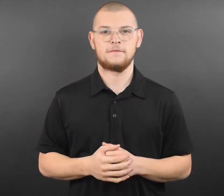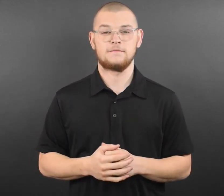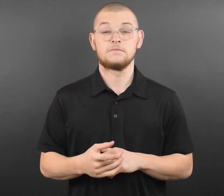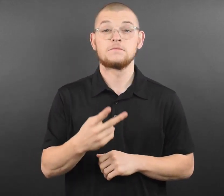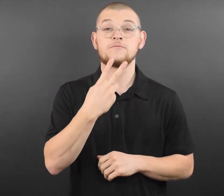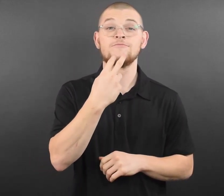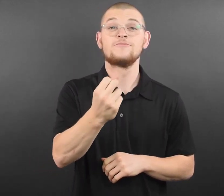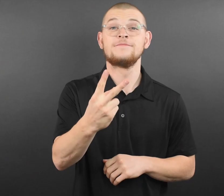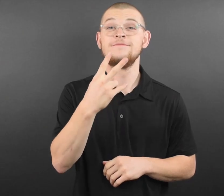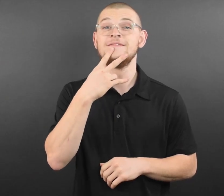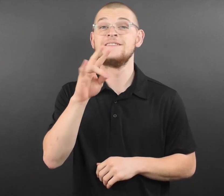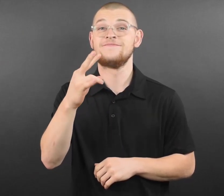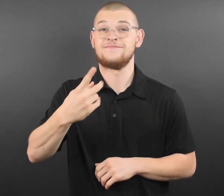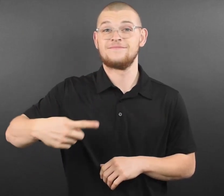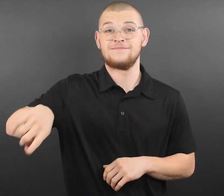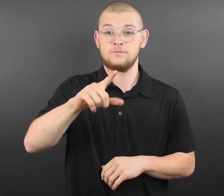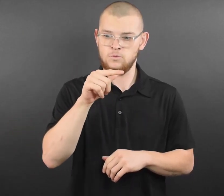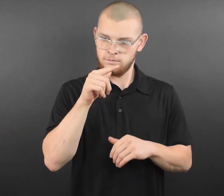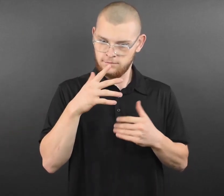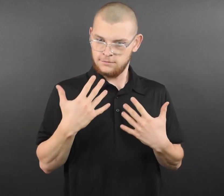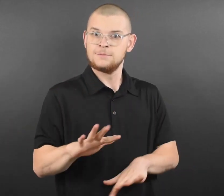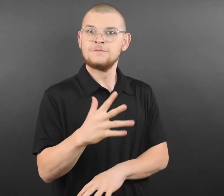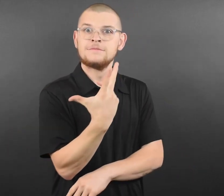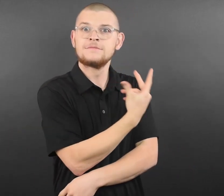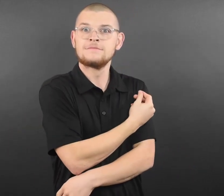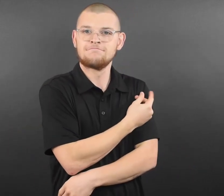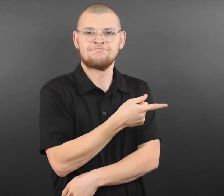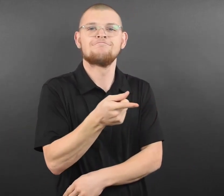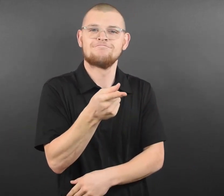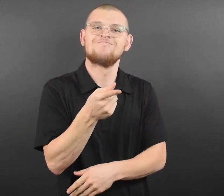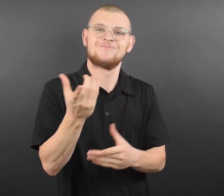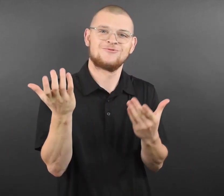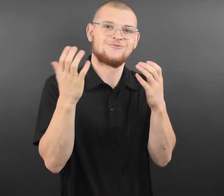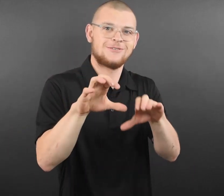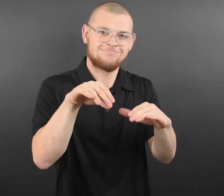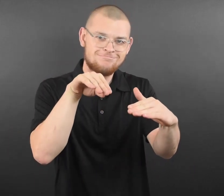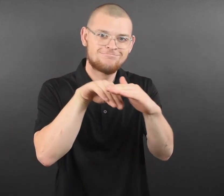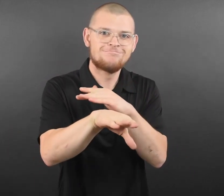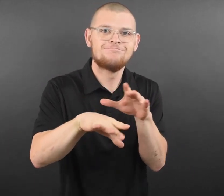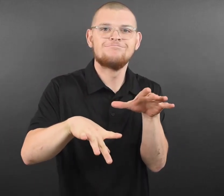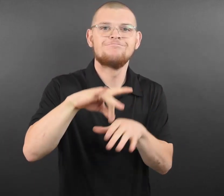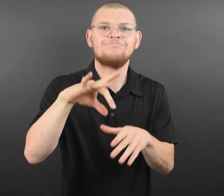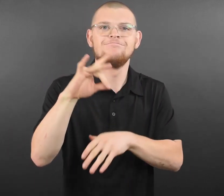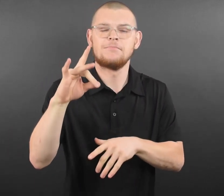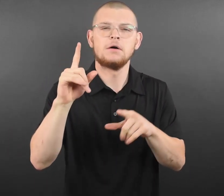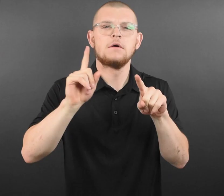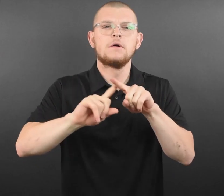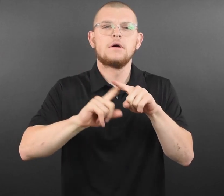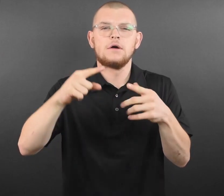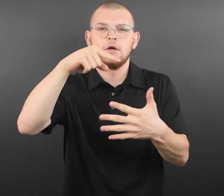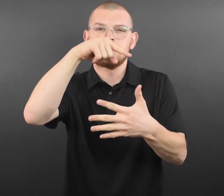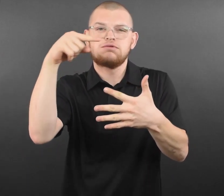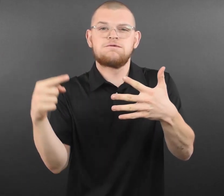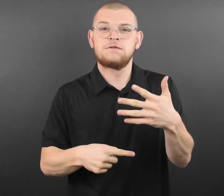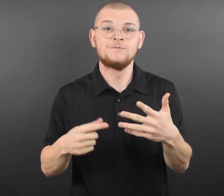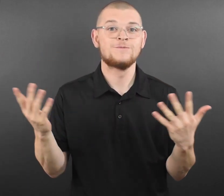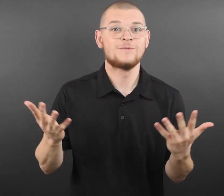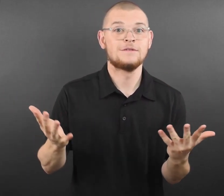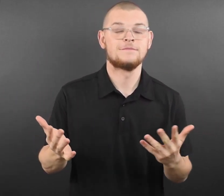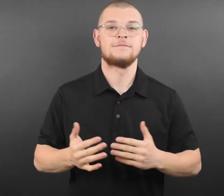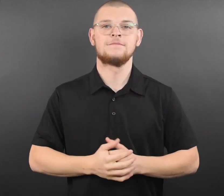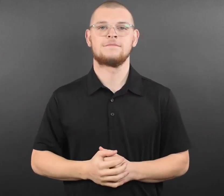It’s easy: get fully vaccinated and get your shot at one of these incredible rewards.”